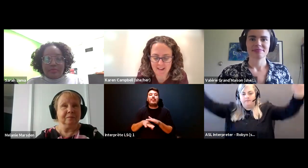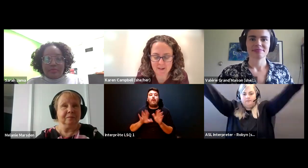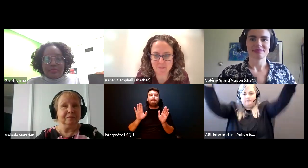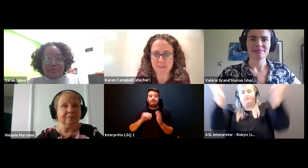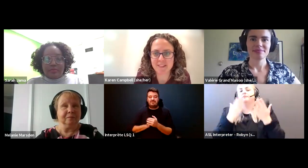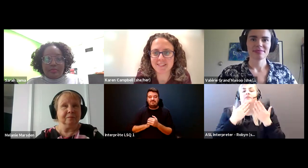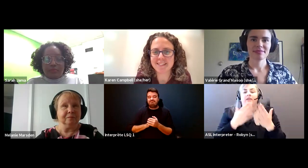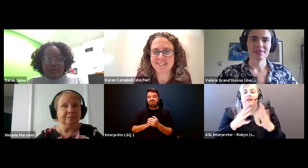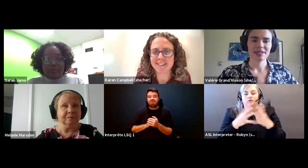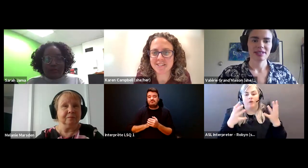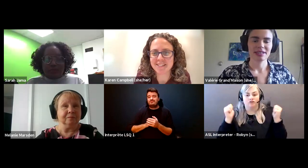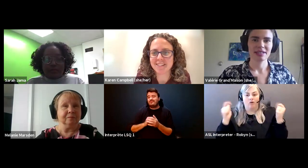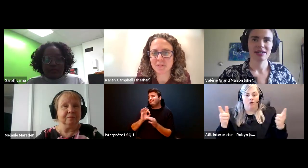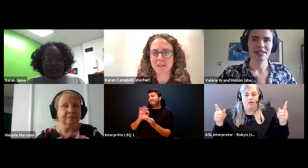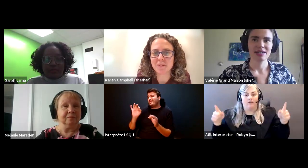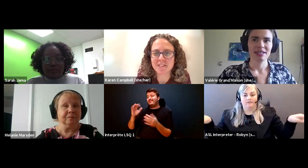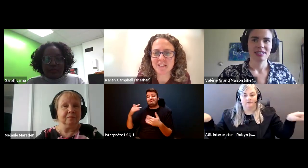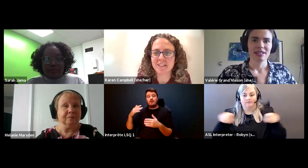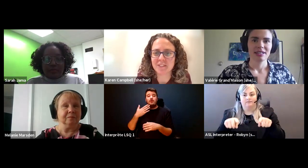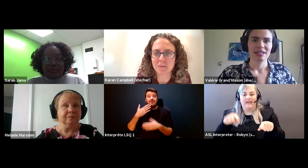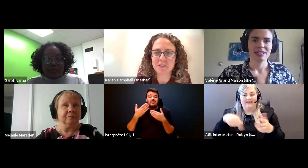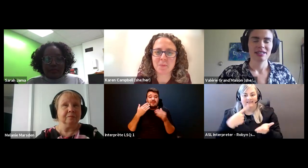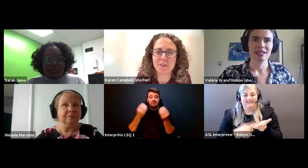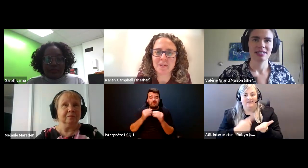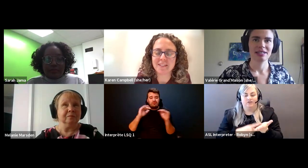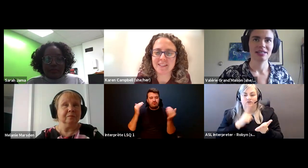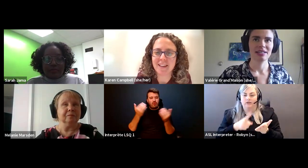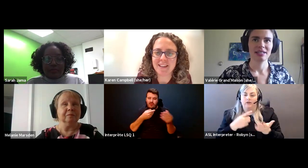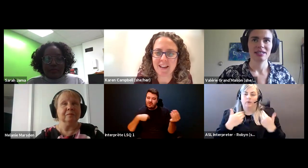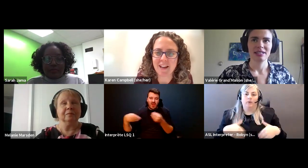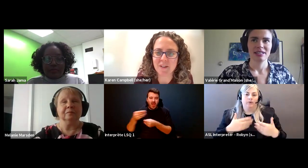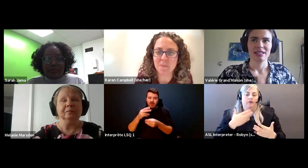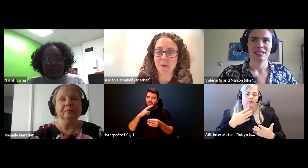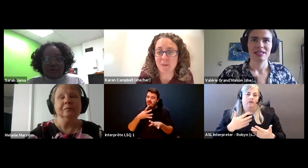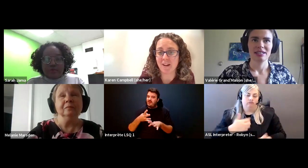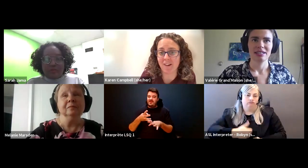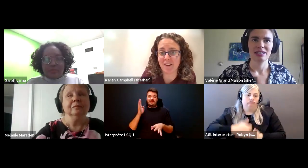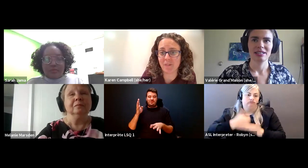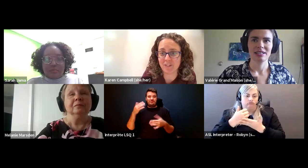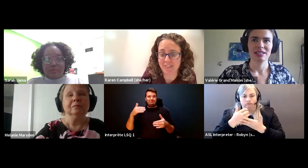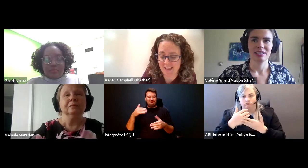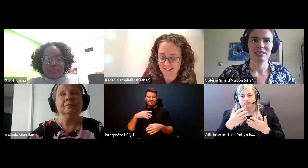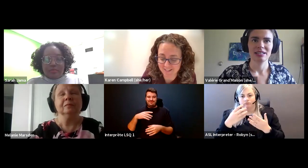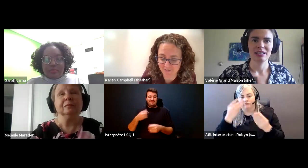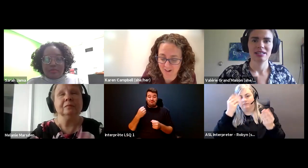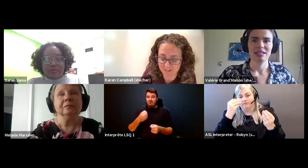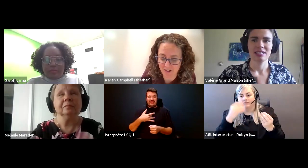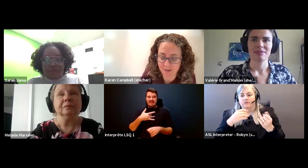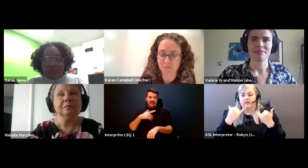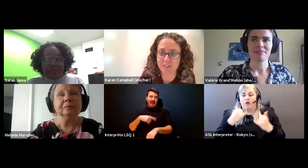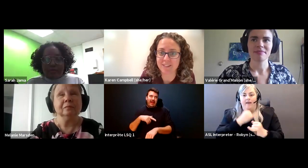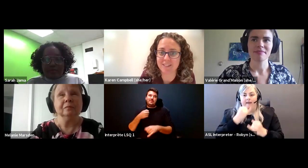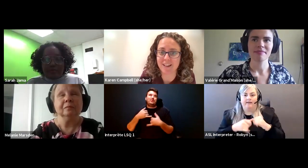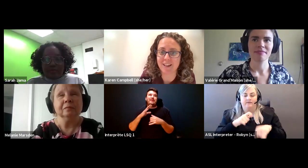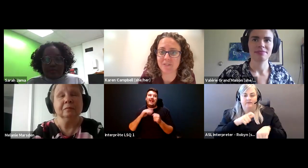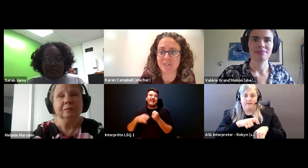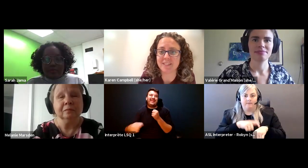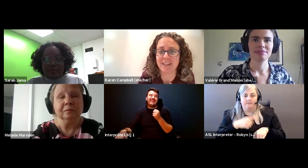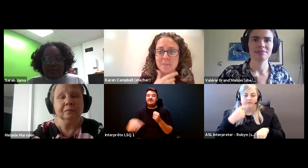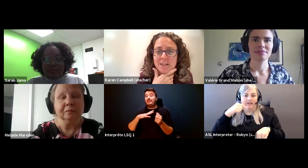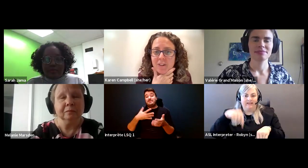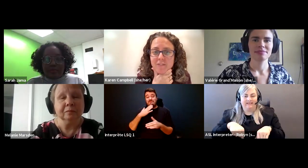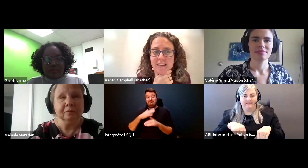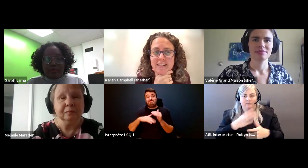Karen Campbell (she/her): And this discussion is really rich and there's so much more that we could say we are, however, at the end of our time for this for this segment of our event.